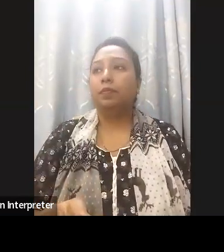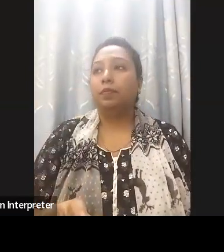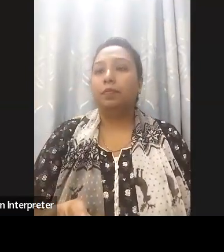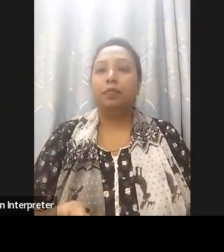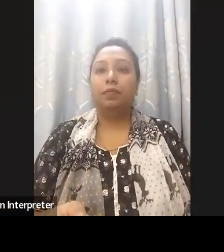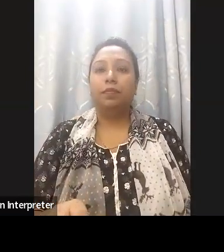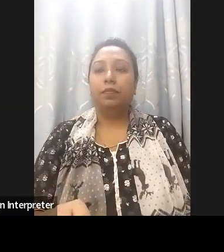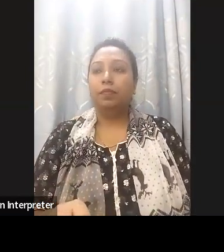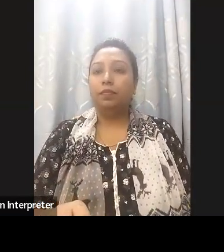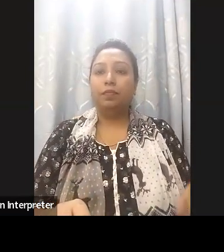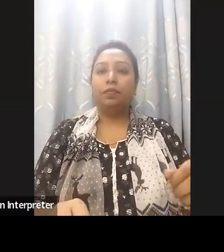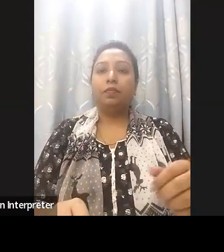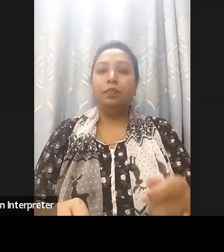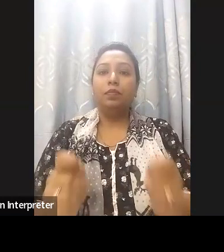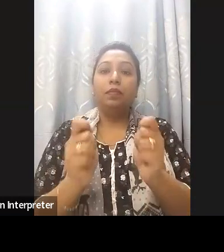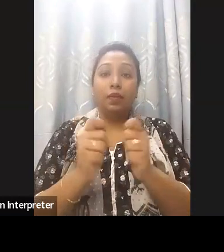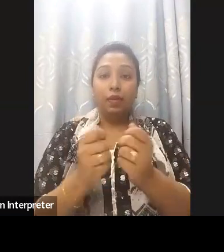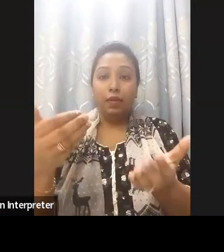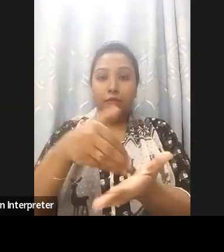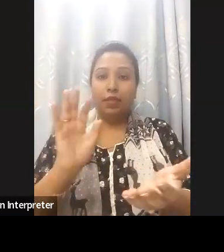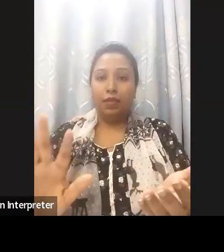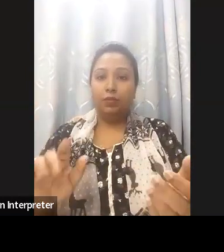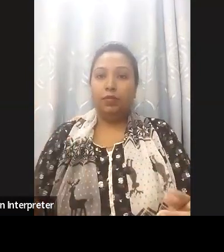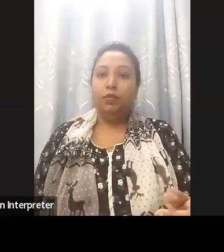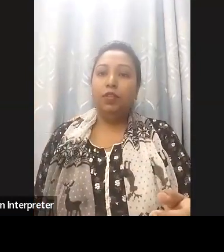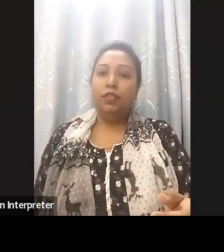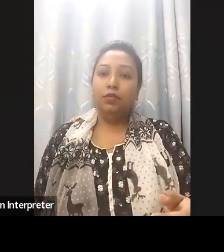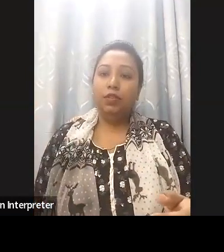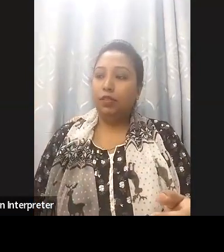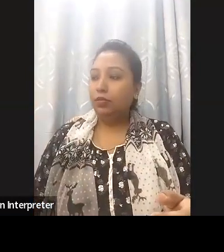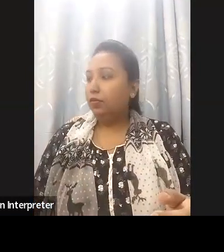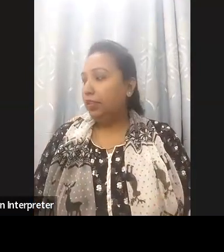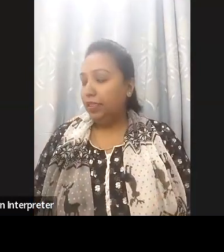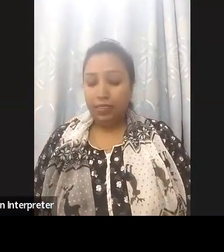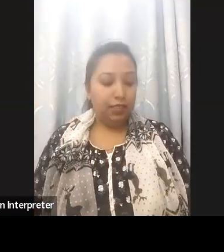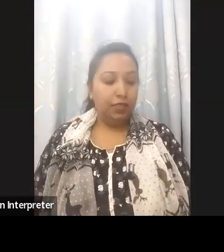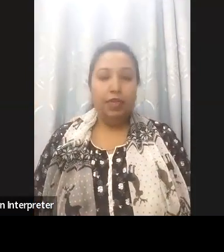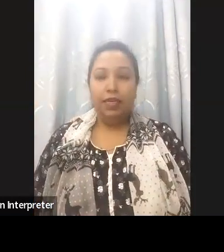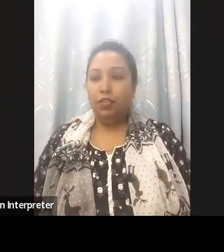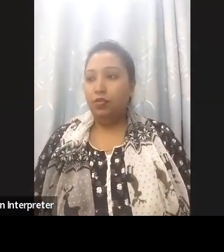and participation in the society as a whole. Through continued collaboration